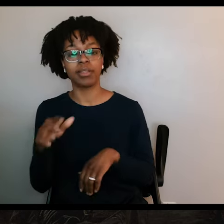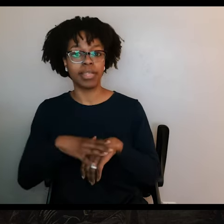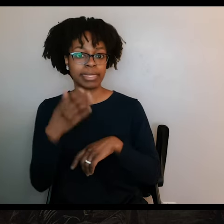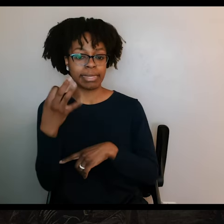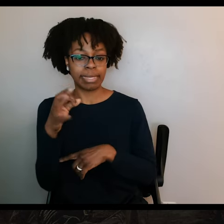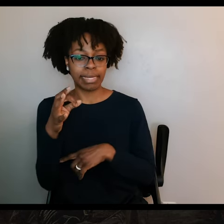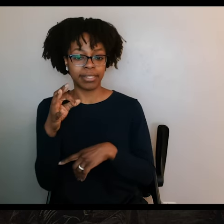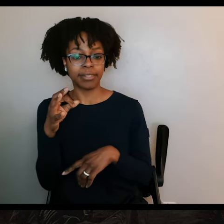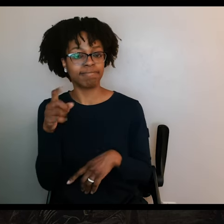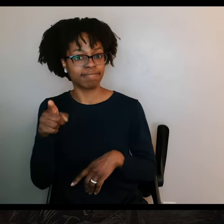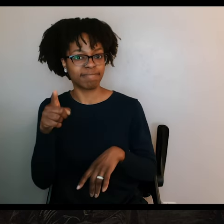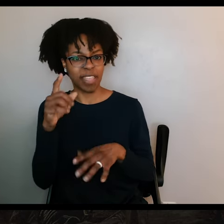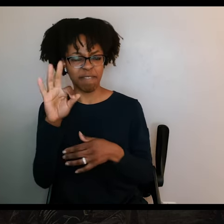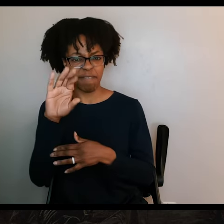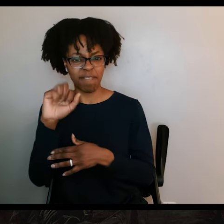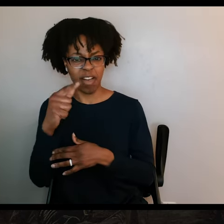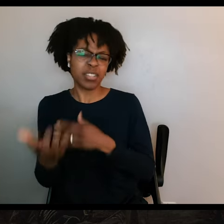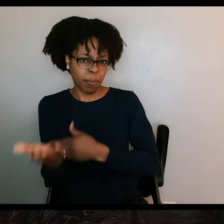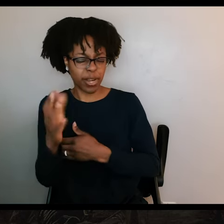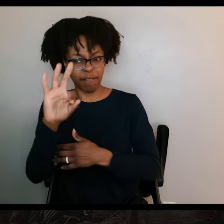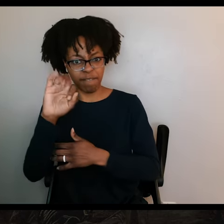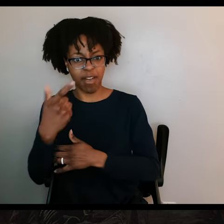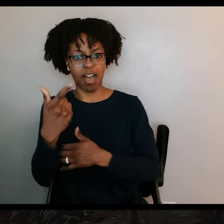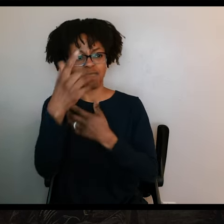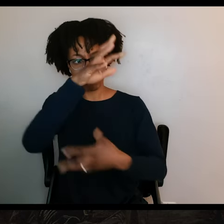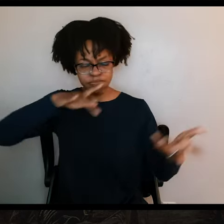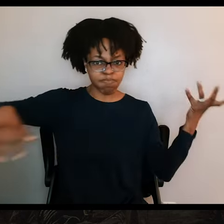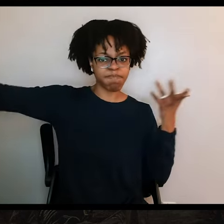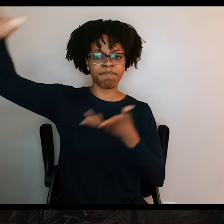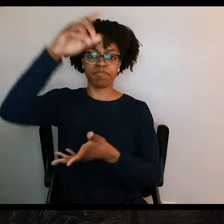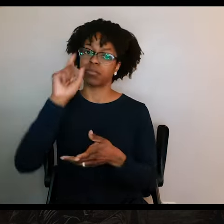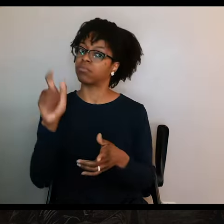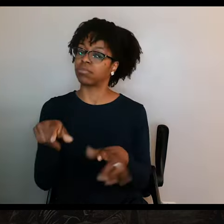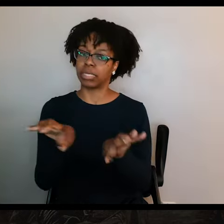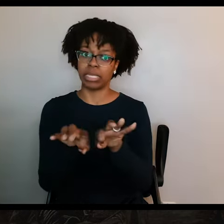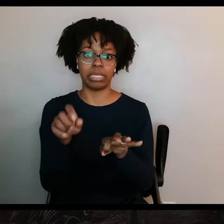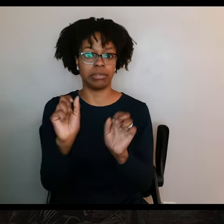really enveloped the entire Presidio complex. And they needed that because it provided them cover to get away.